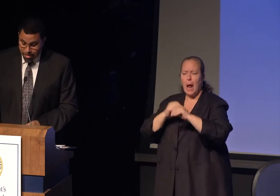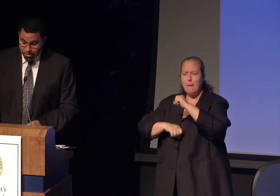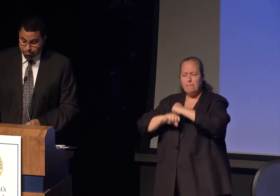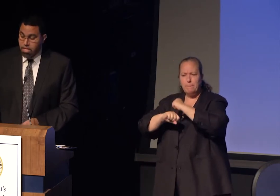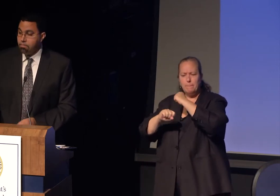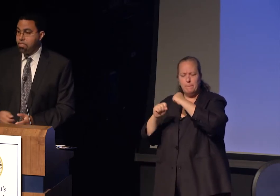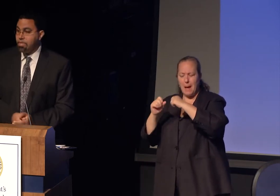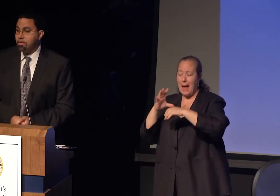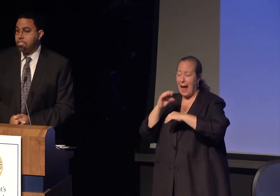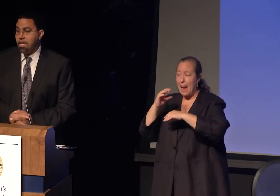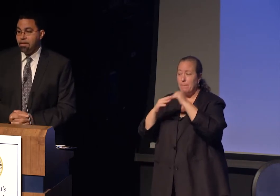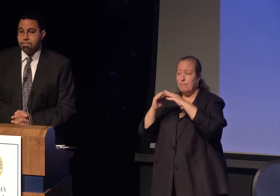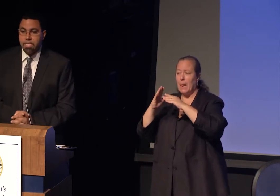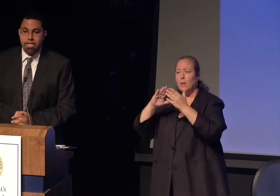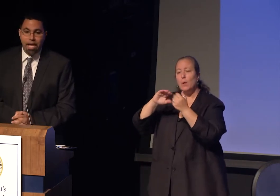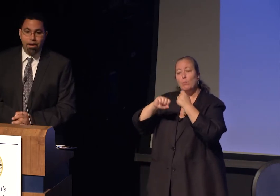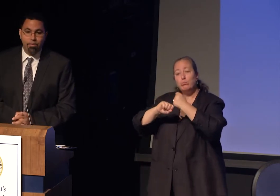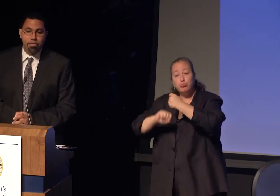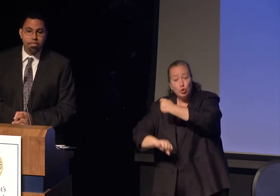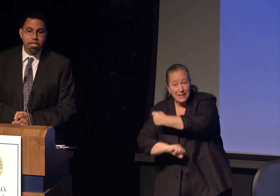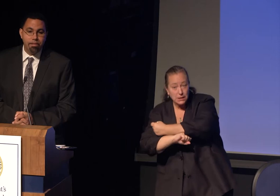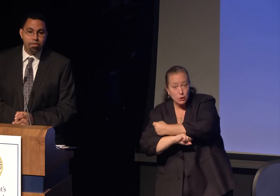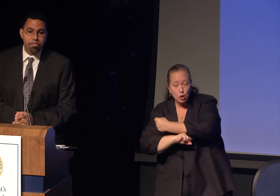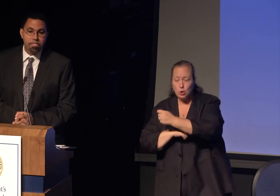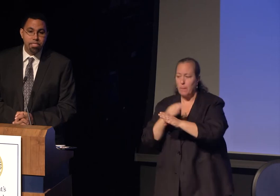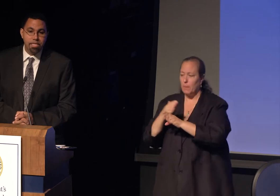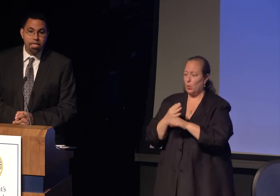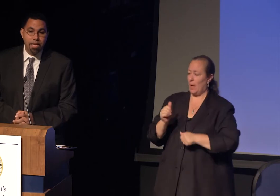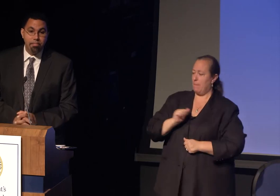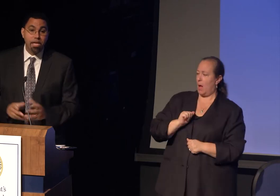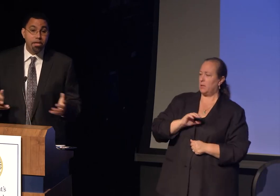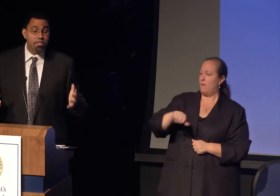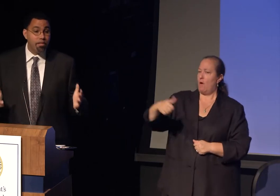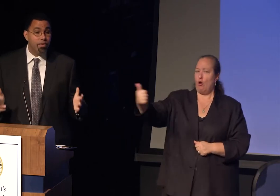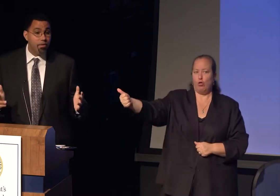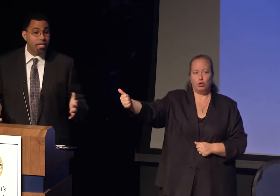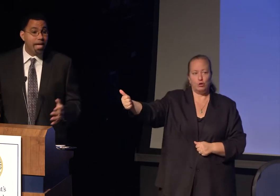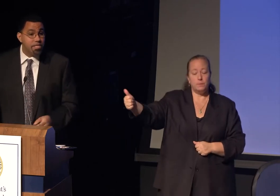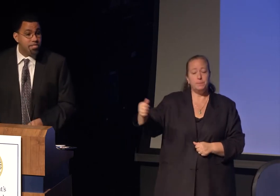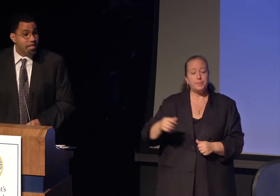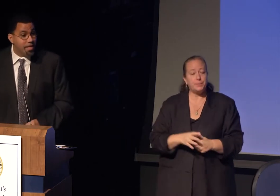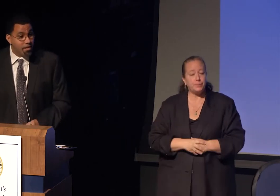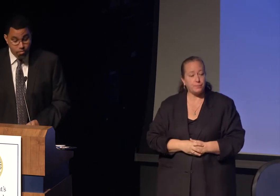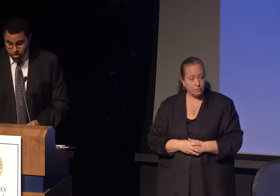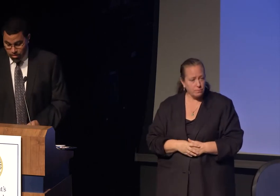between ourselves and our neighbors. Because all of you are engaged in that work,